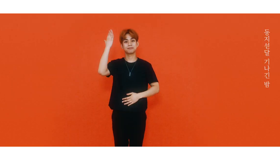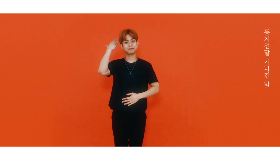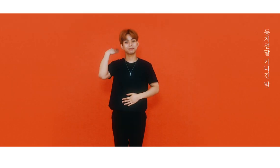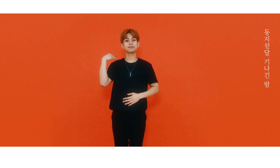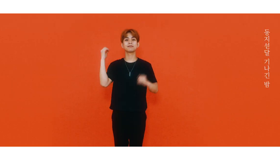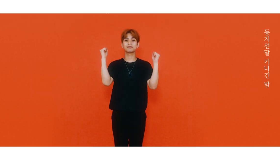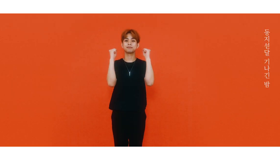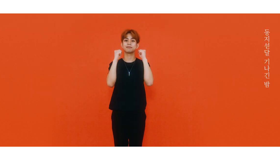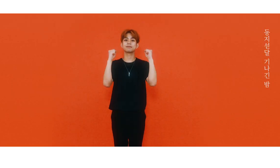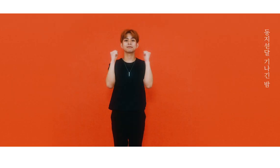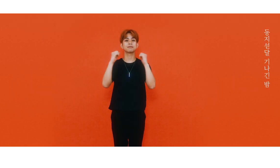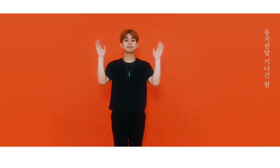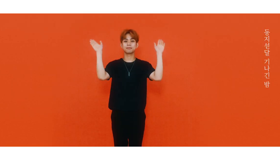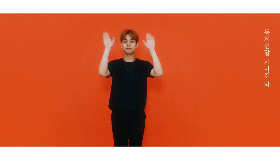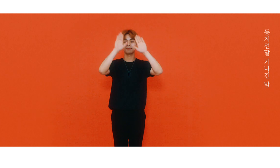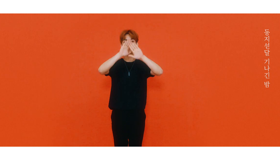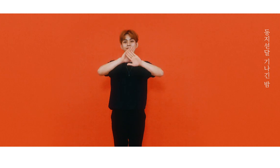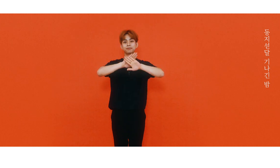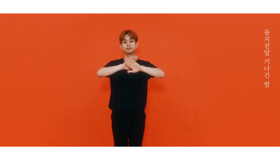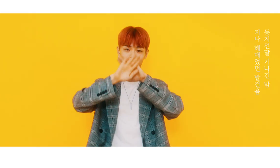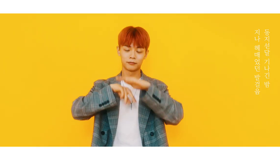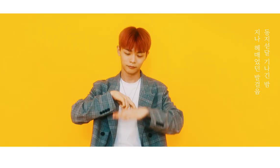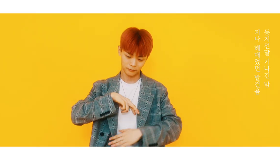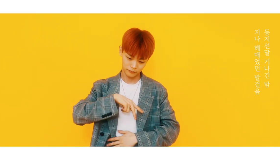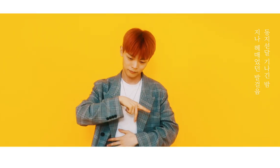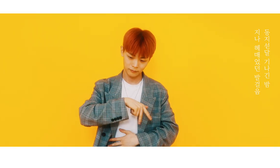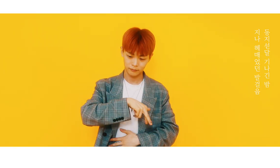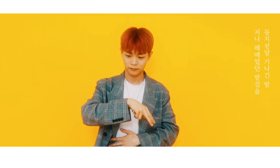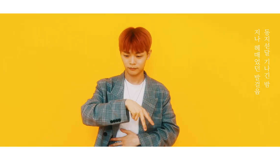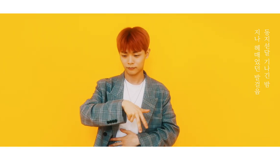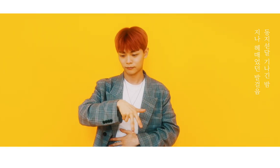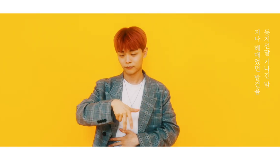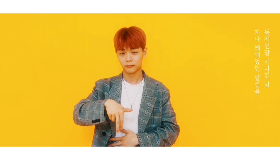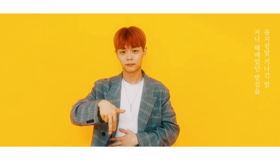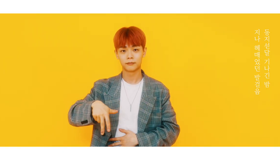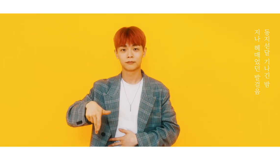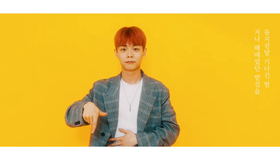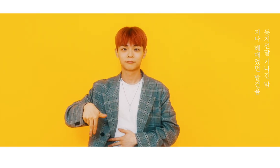Over the long night of winter solstice, my wandering steps